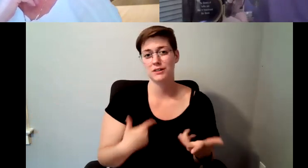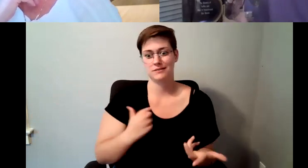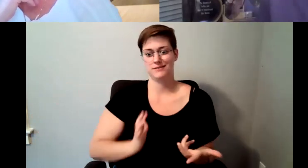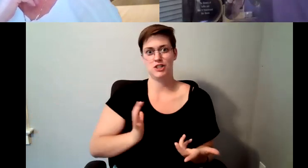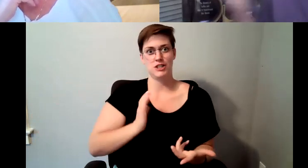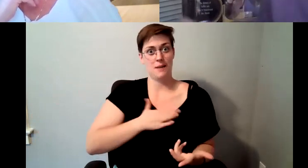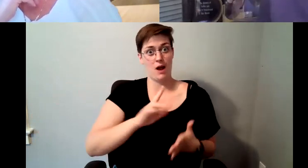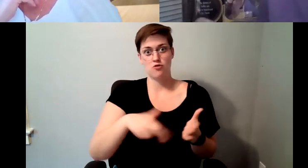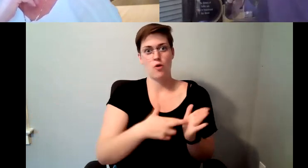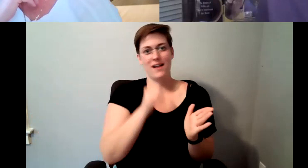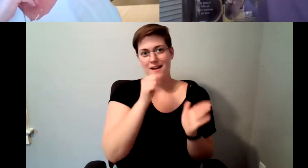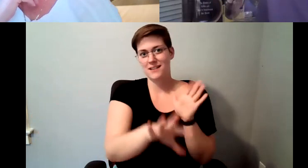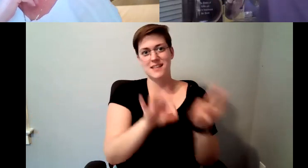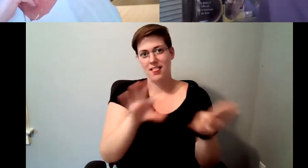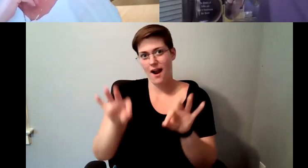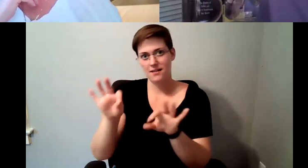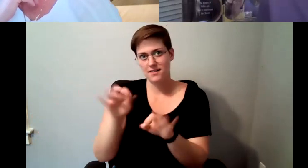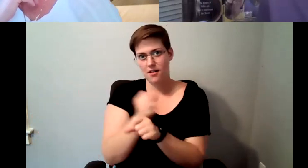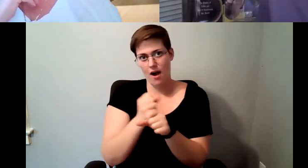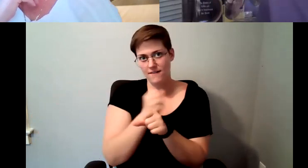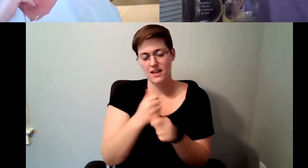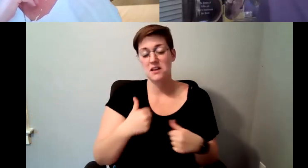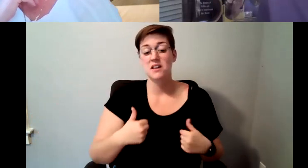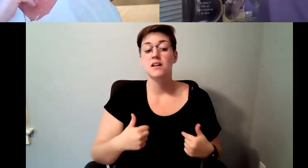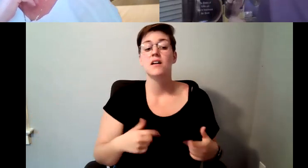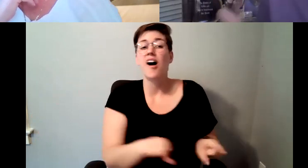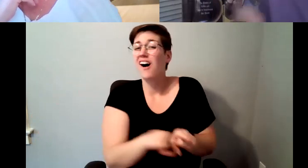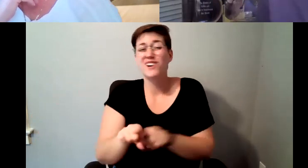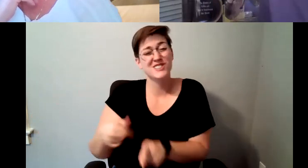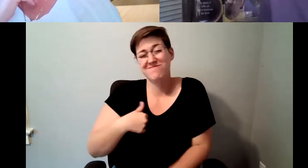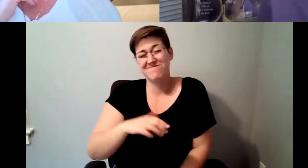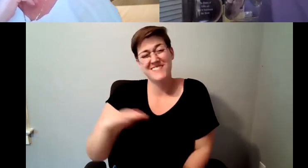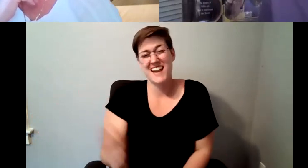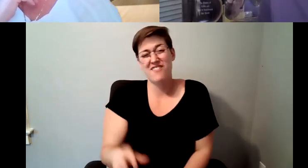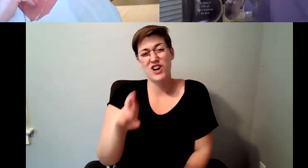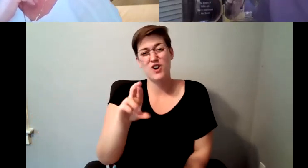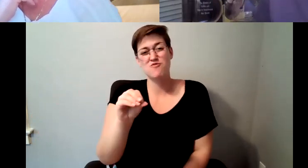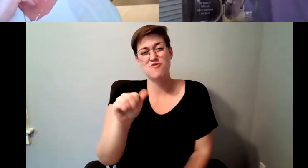D. Major Cohen: I didn't ever roast coffee that people would consume as customers, so